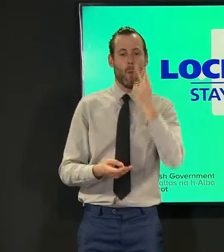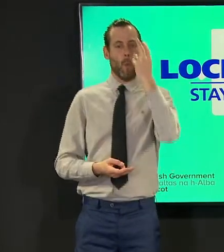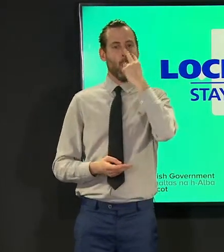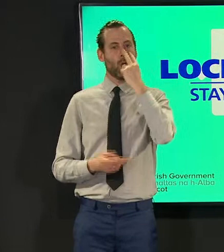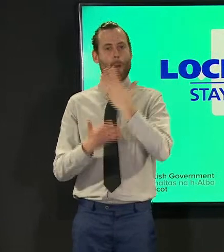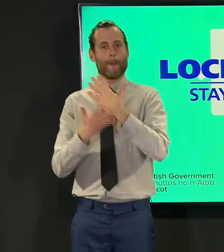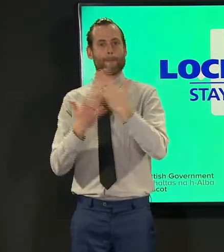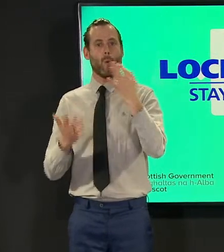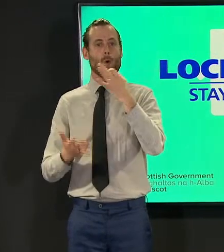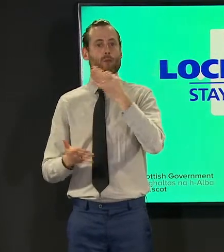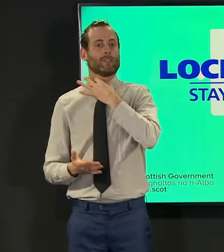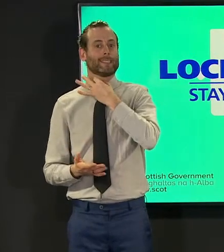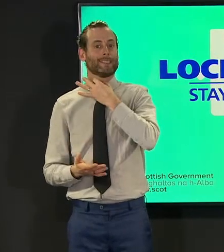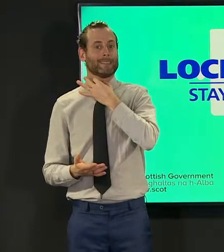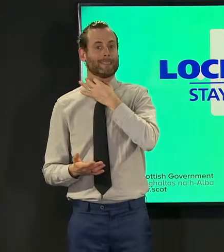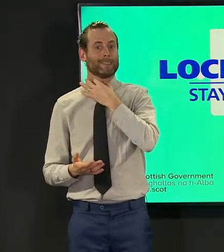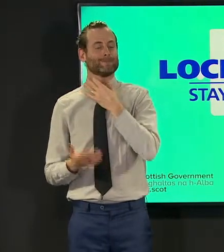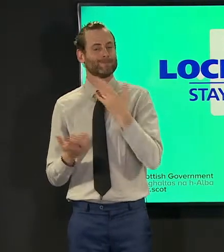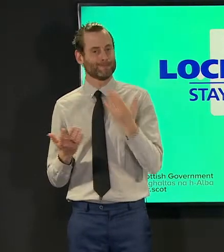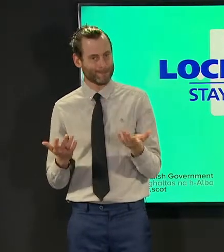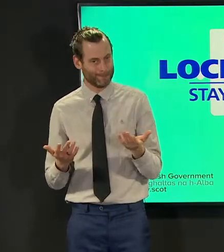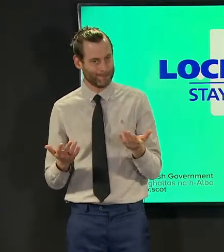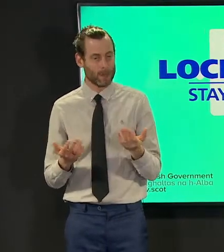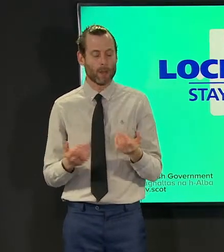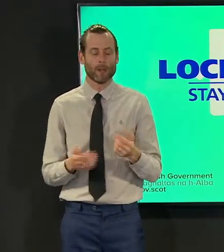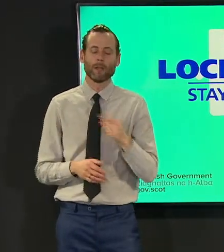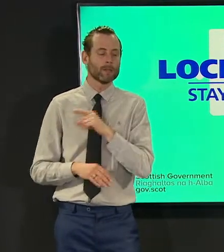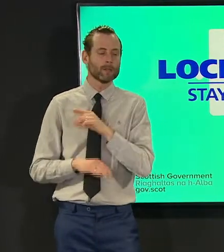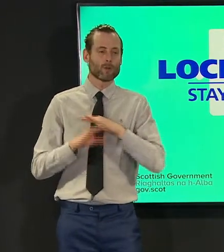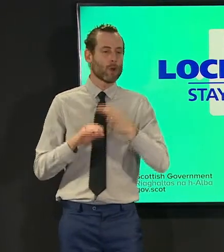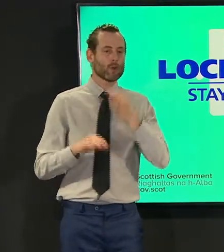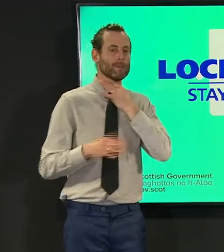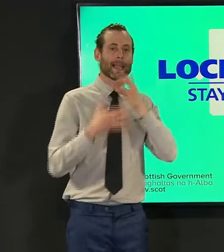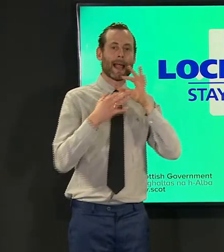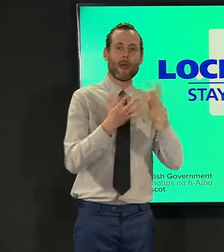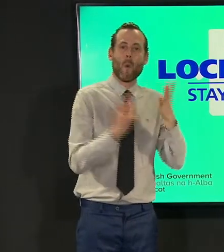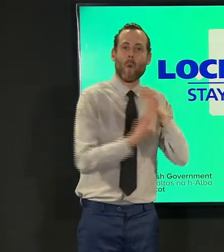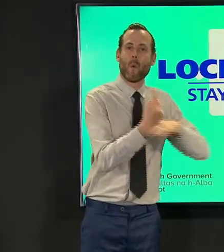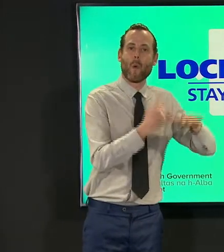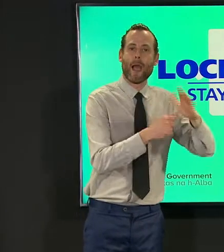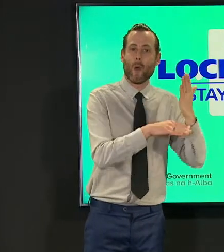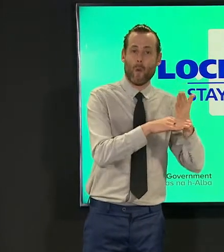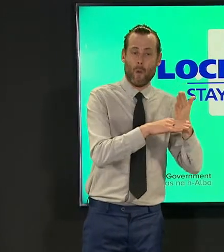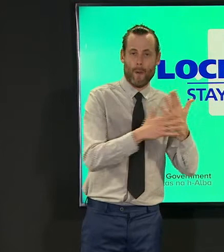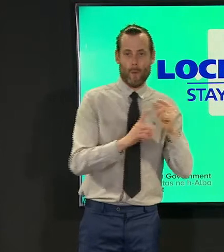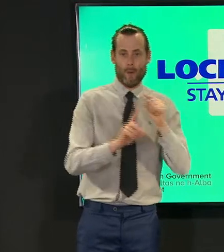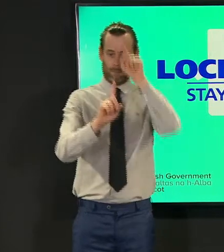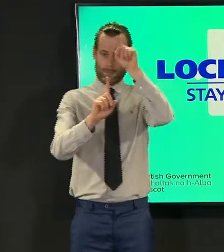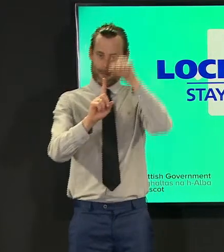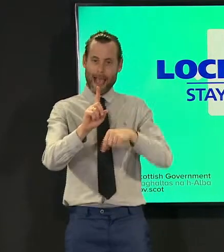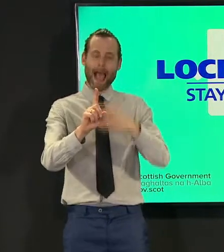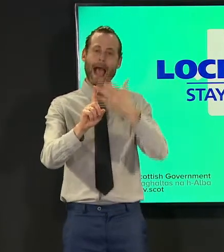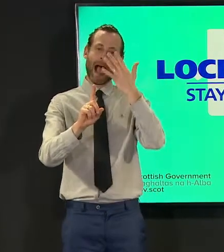how old you are as well as if you have underlying health conditions or are clinically extremely